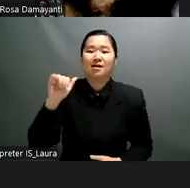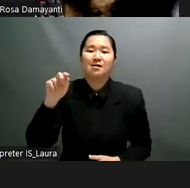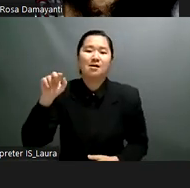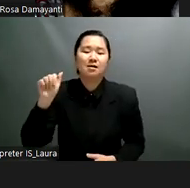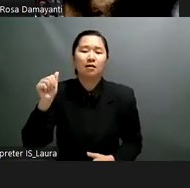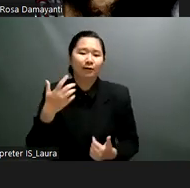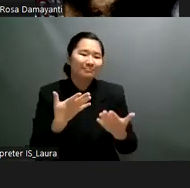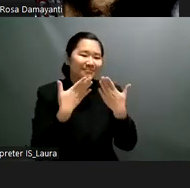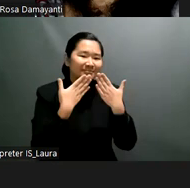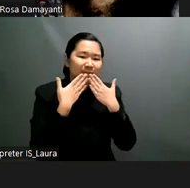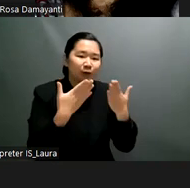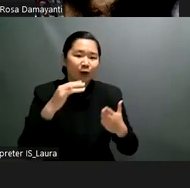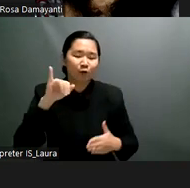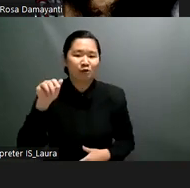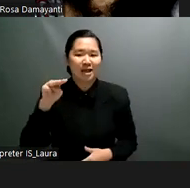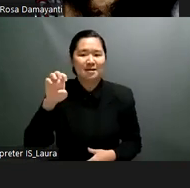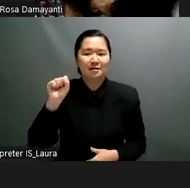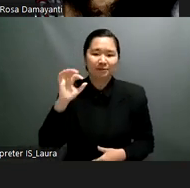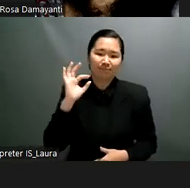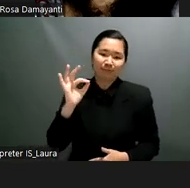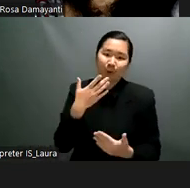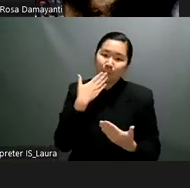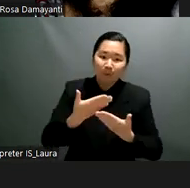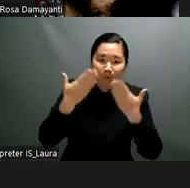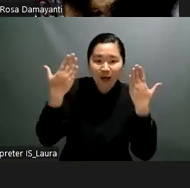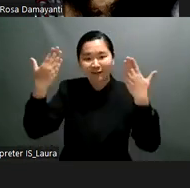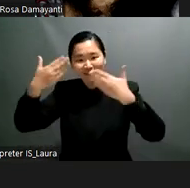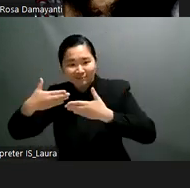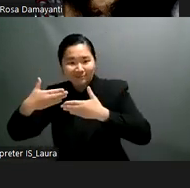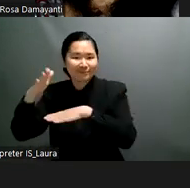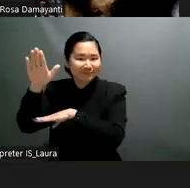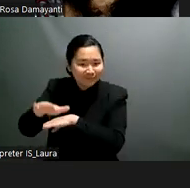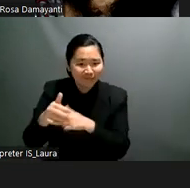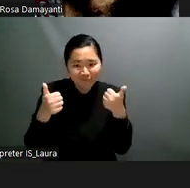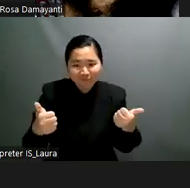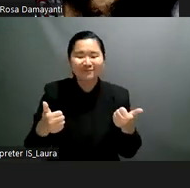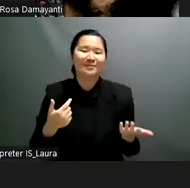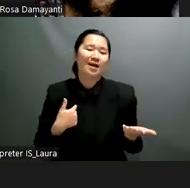it's a great pleasure to uh to join you today and i'm particularly happy to that we'll be sharing